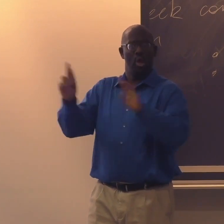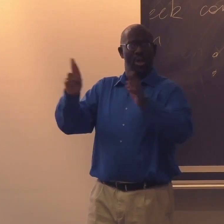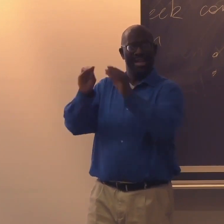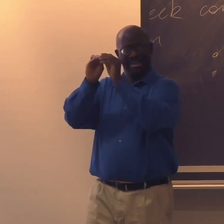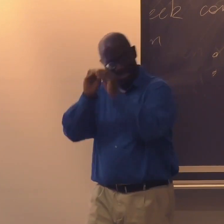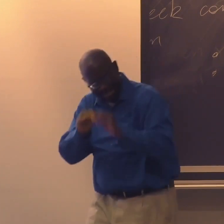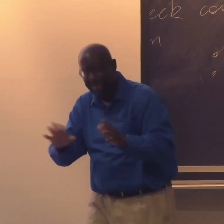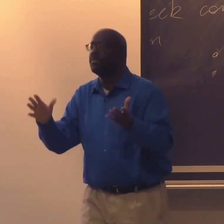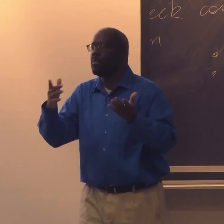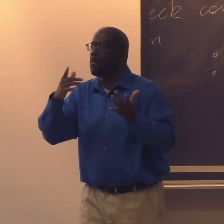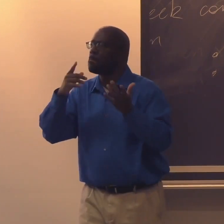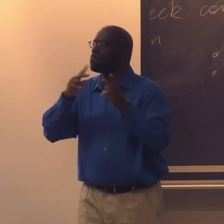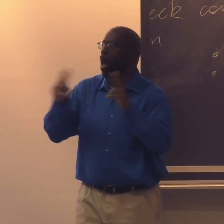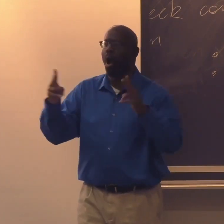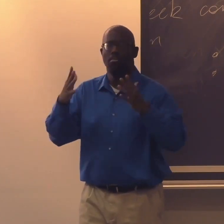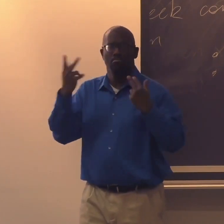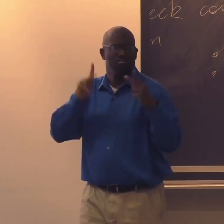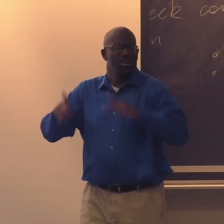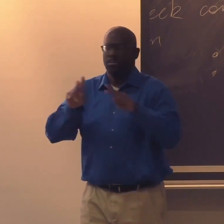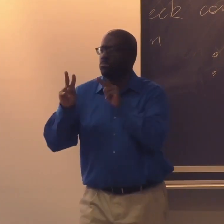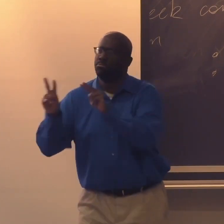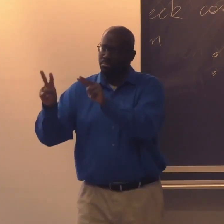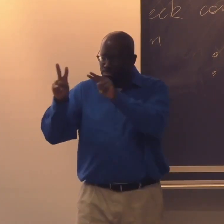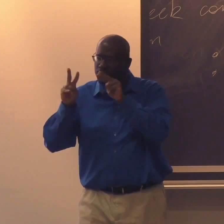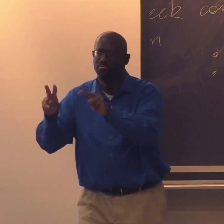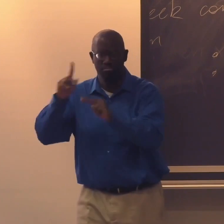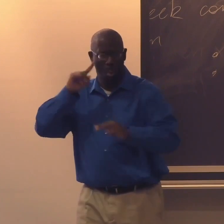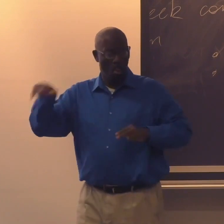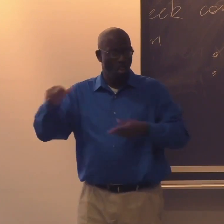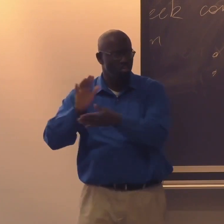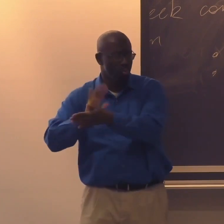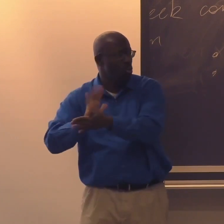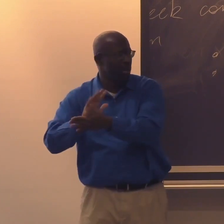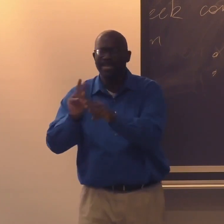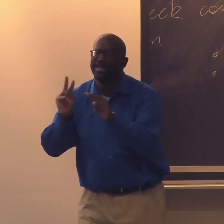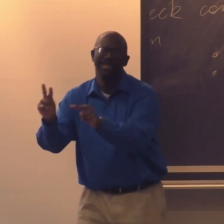in February, people are really looking forward to this movie.